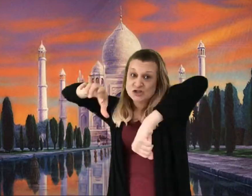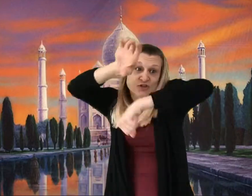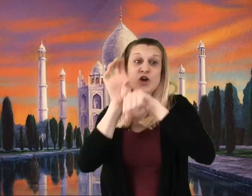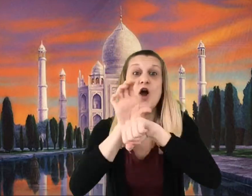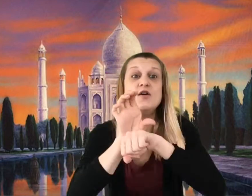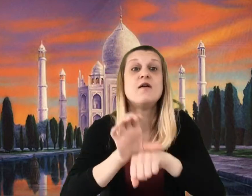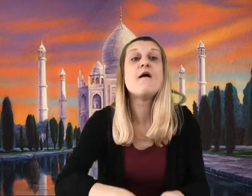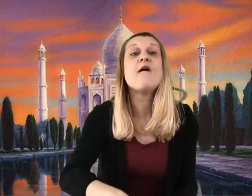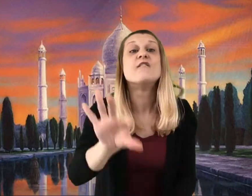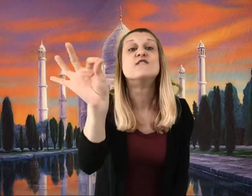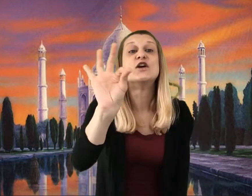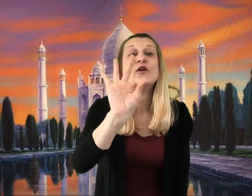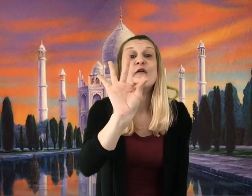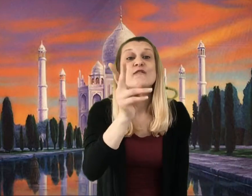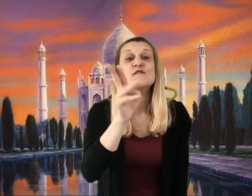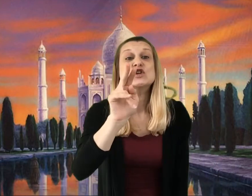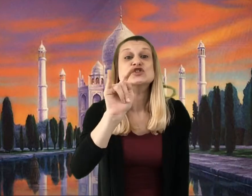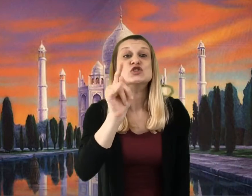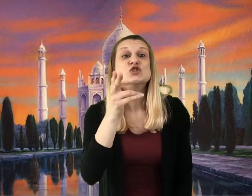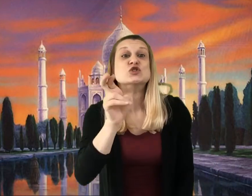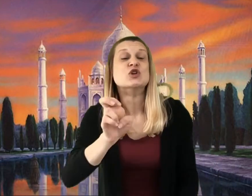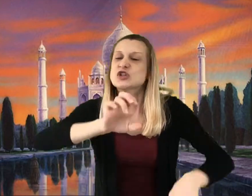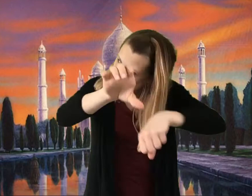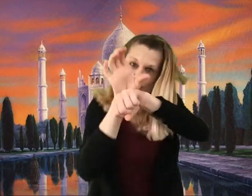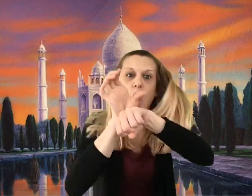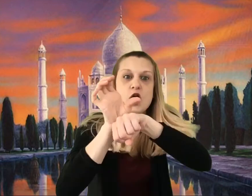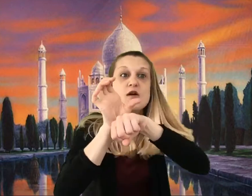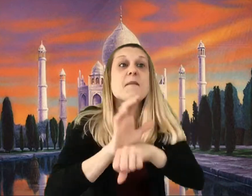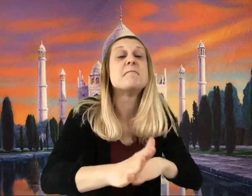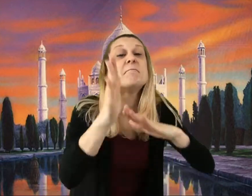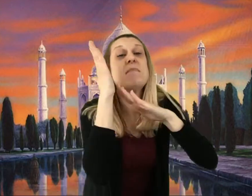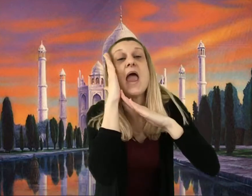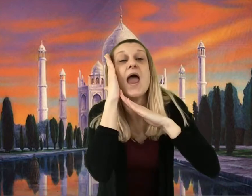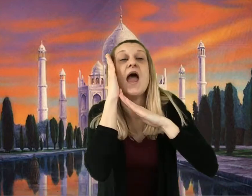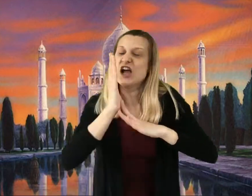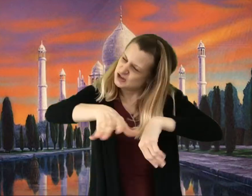and the furniture and the beds;